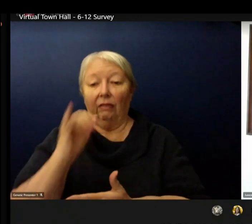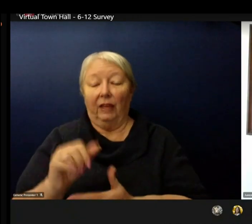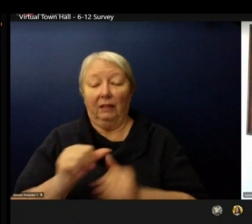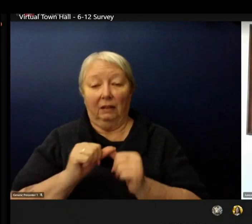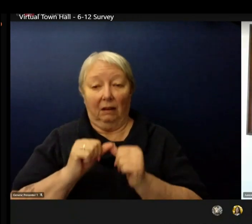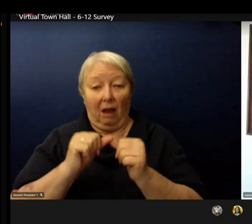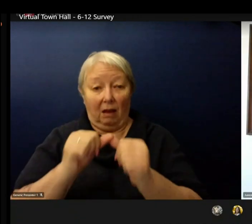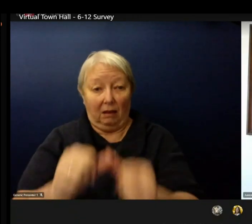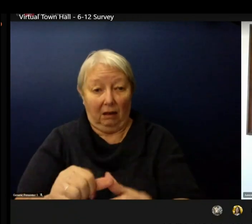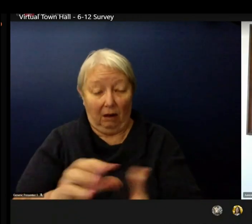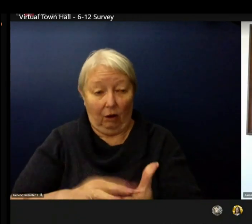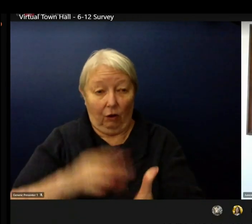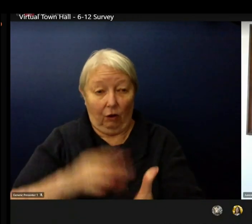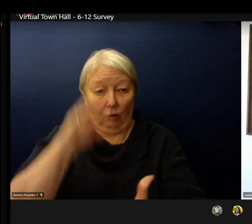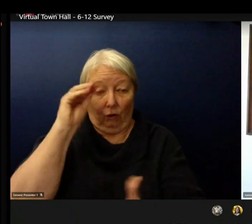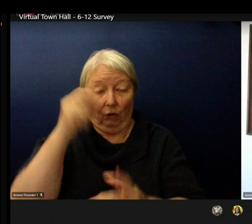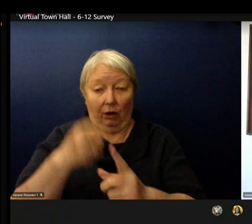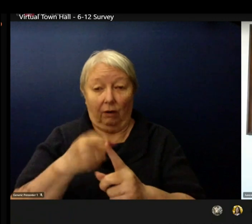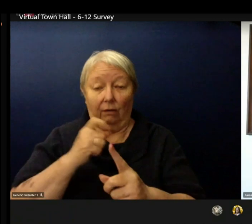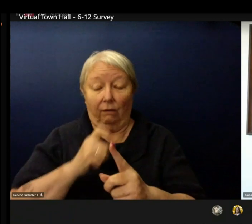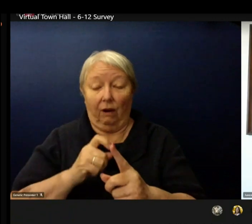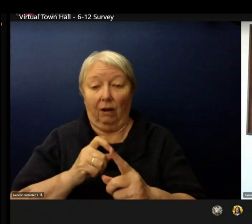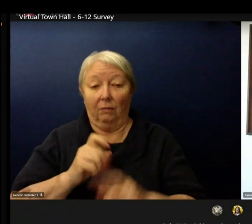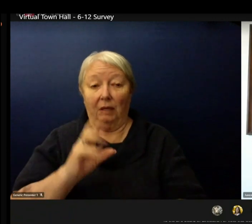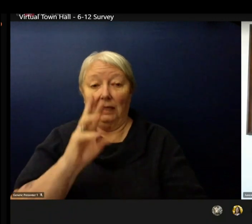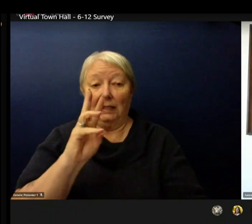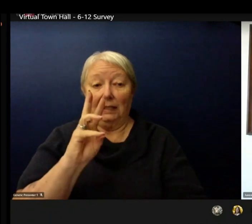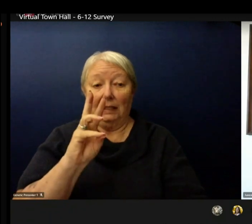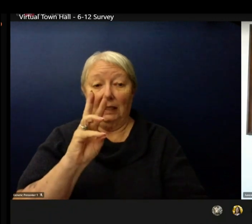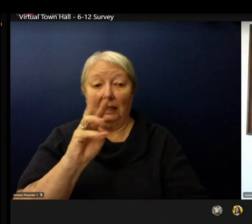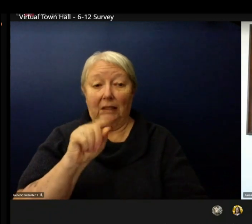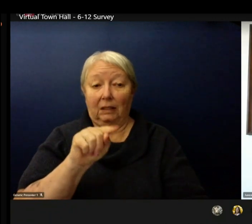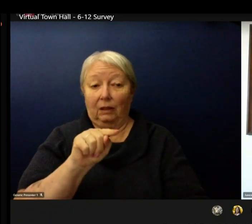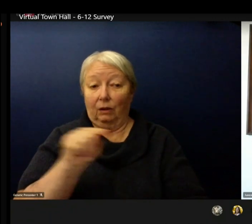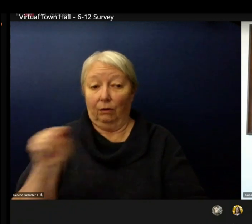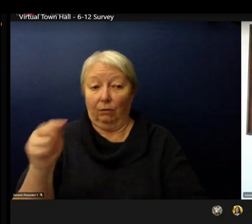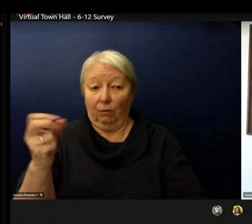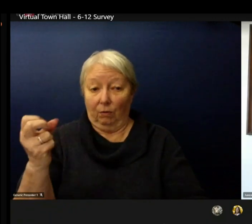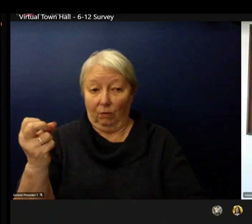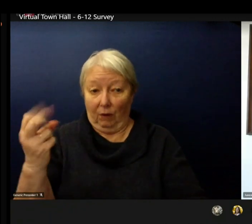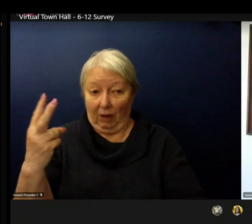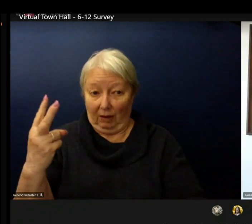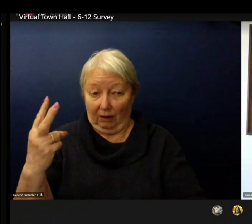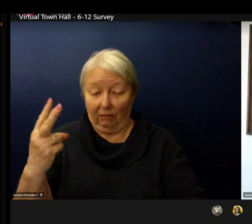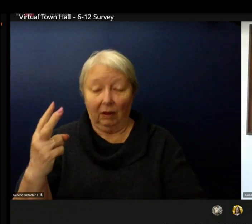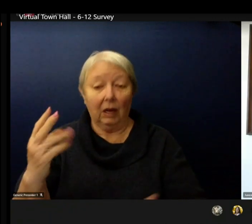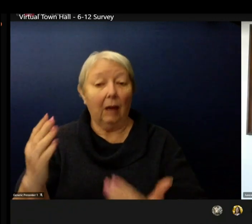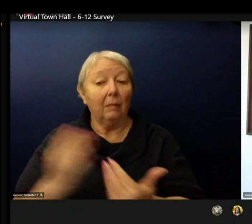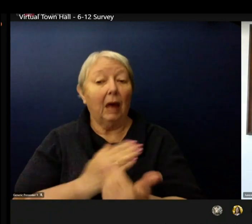And ensures that no matter the model that families select most students will remain with their current